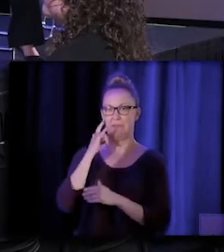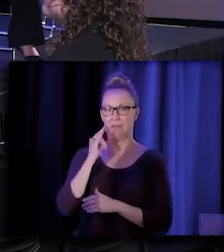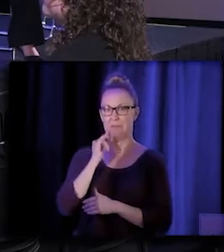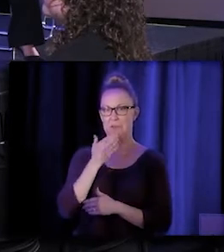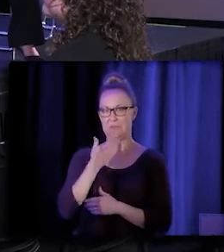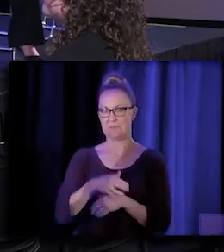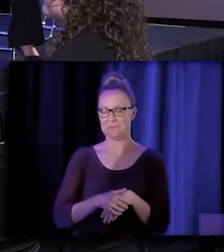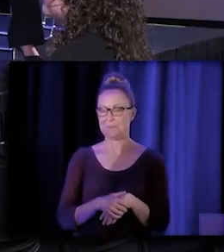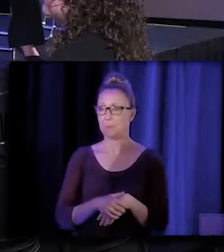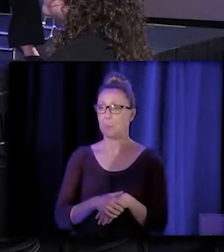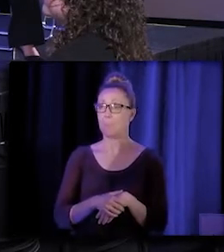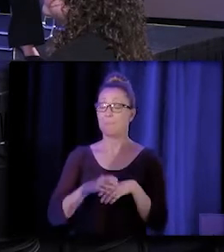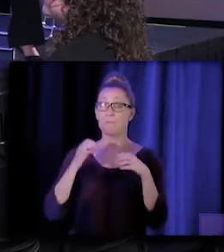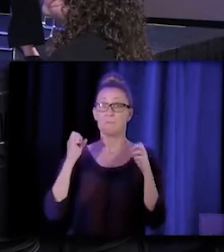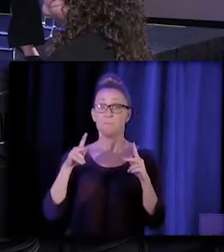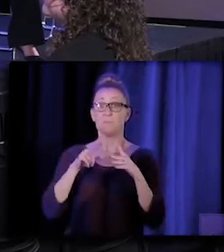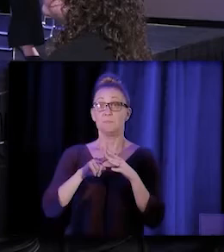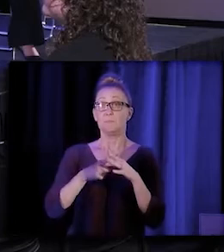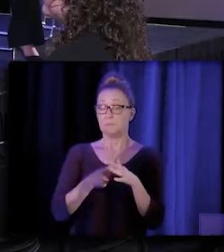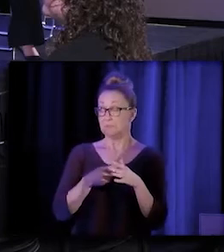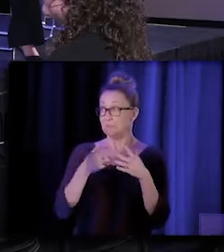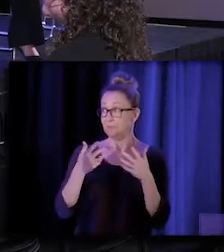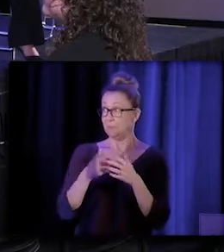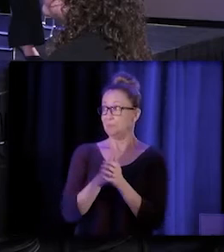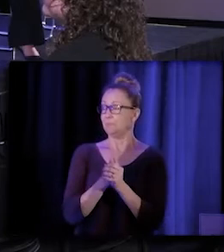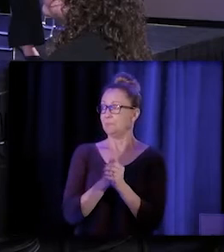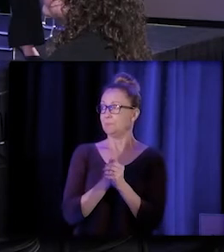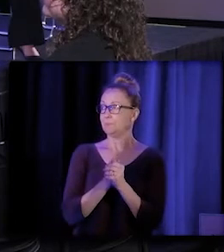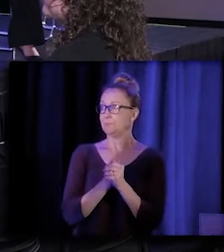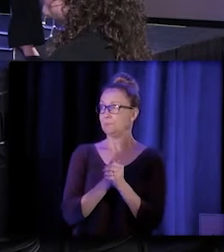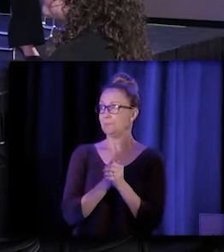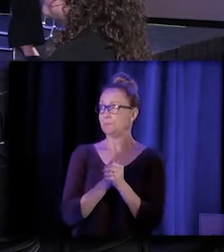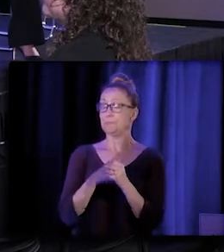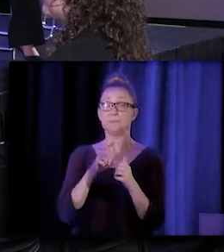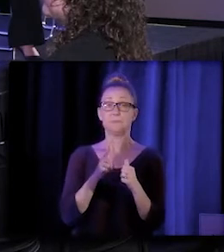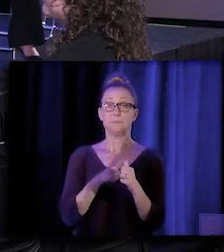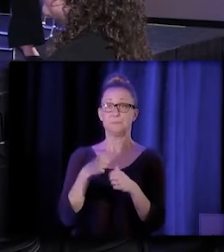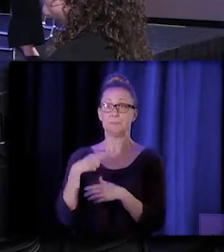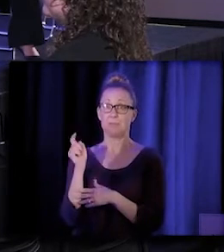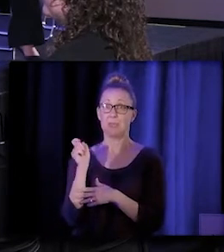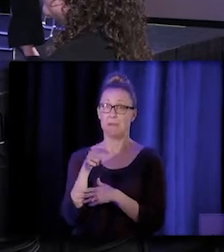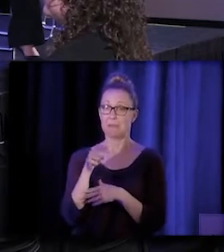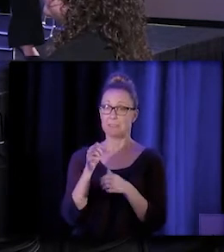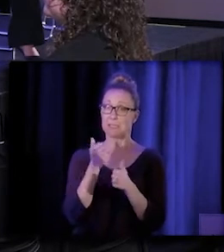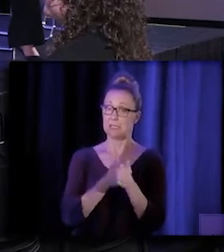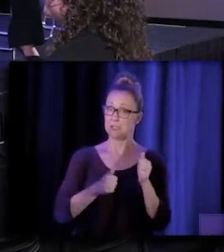So I'm going to get started by asking our panelists to tell us a little bit about your organizations